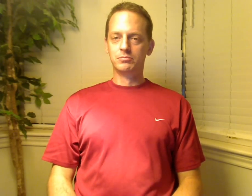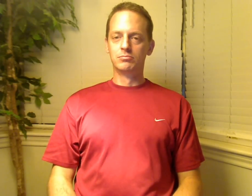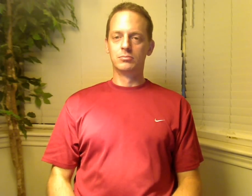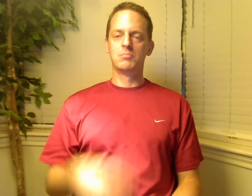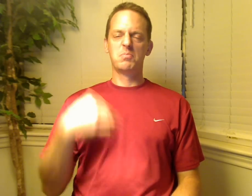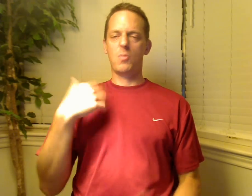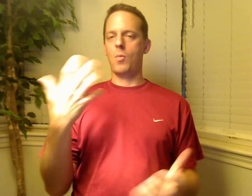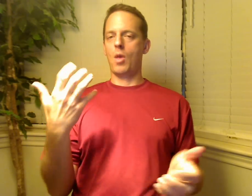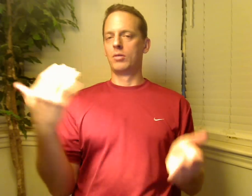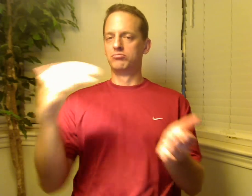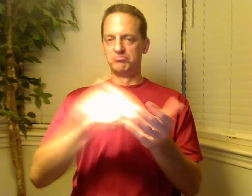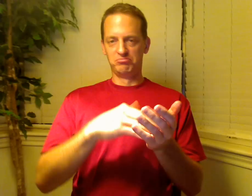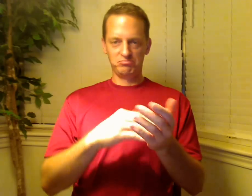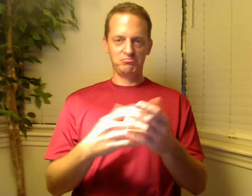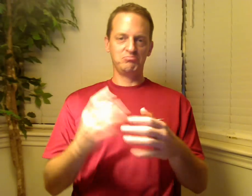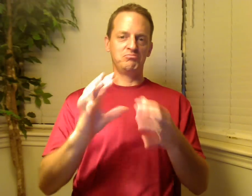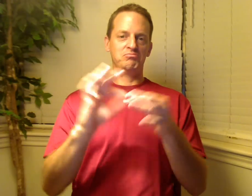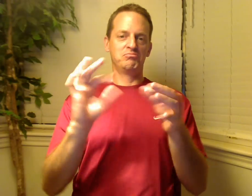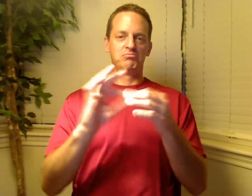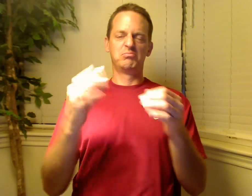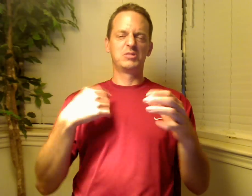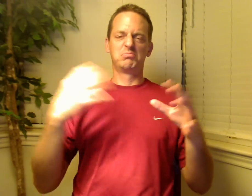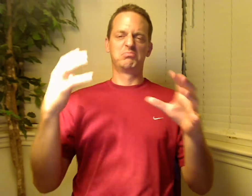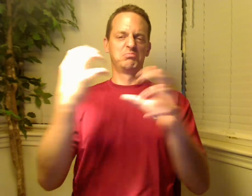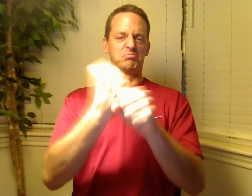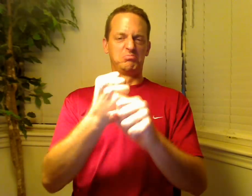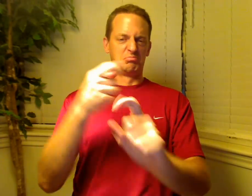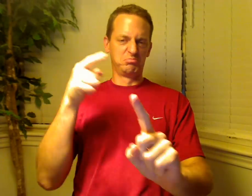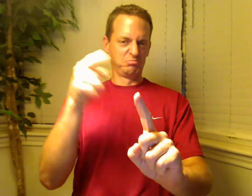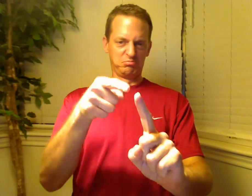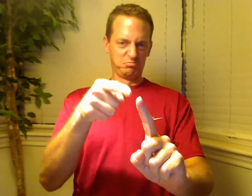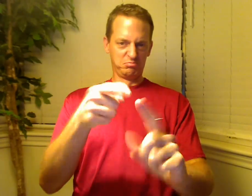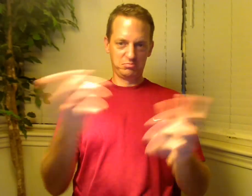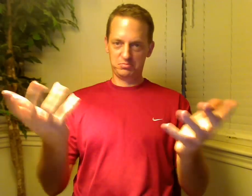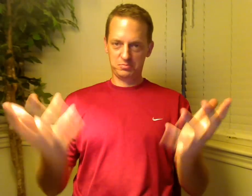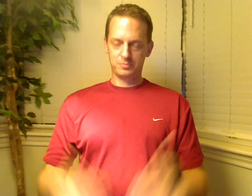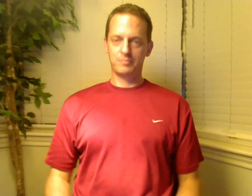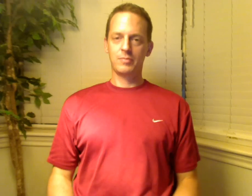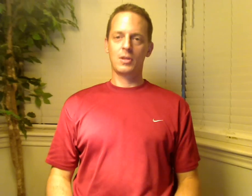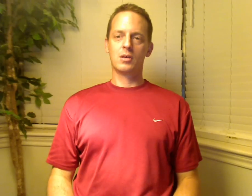I want to make summarize points what I will say in this clip.